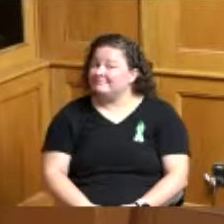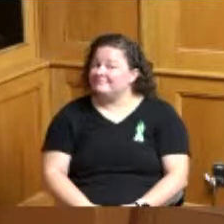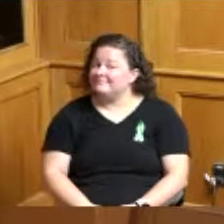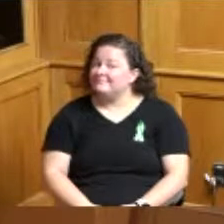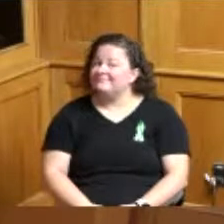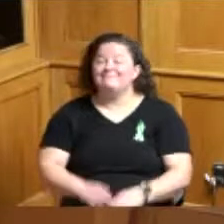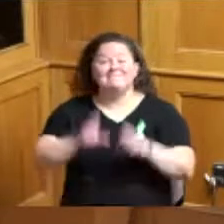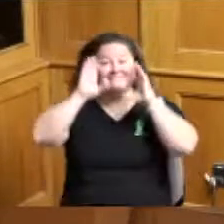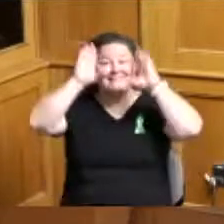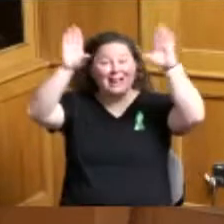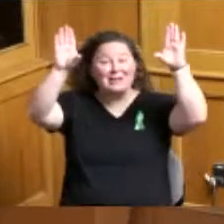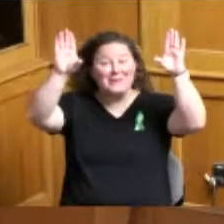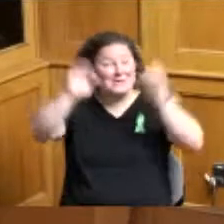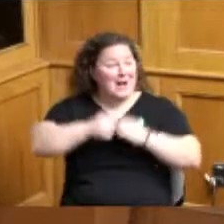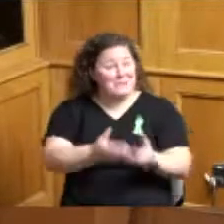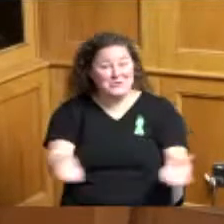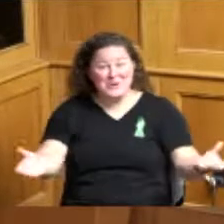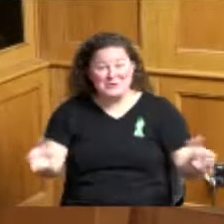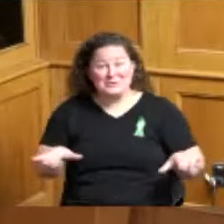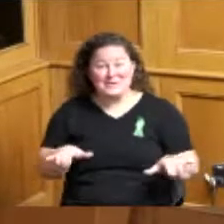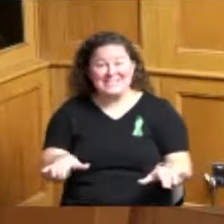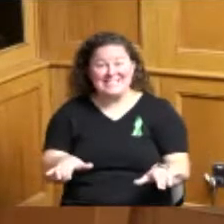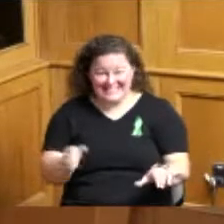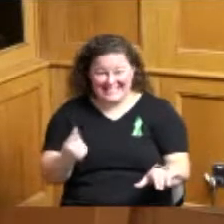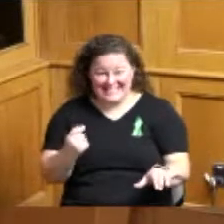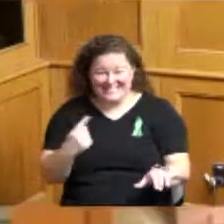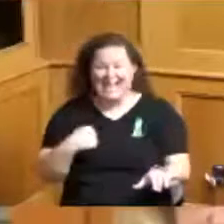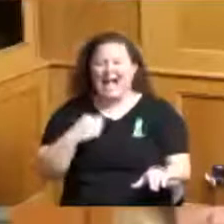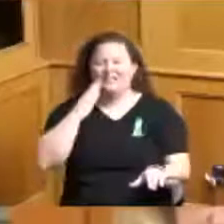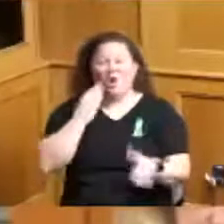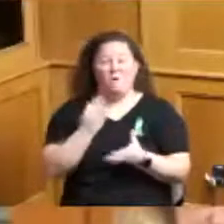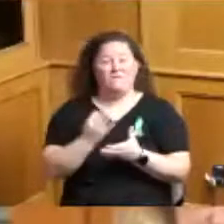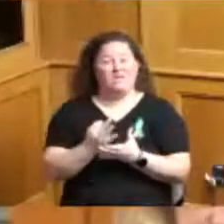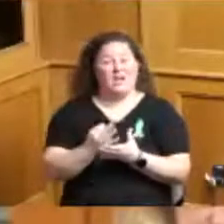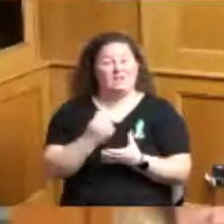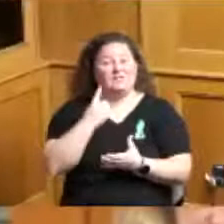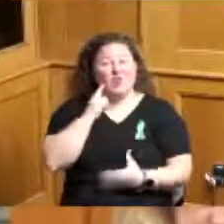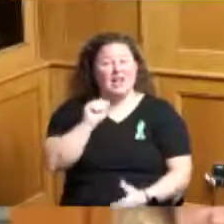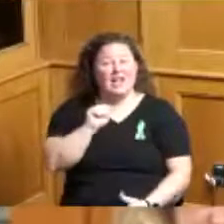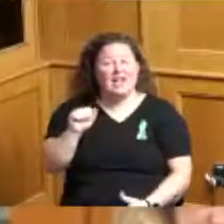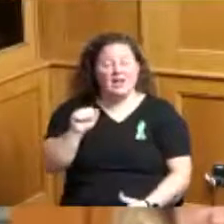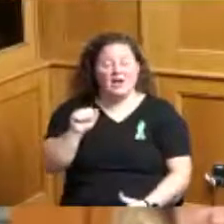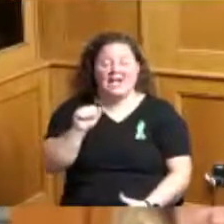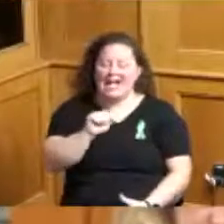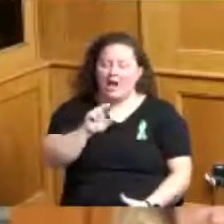hello how's everybody doing I know that the funds for the ARPA funds are about